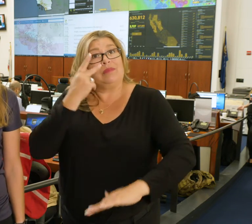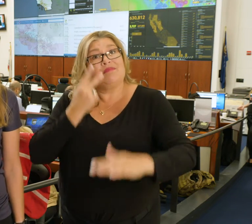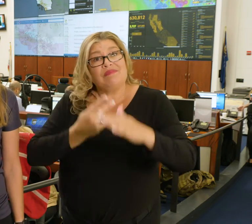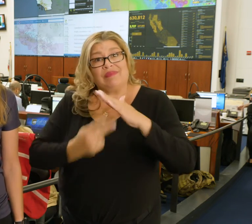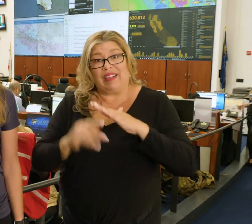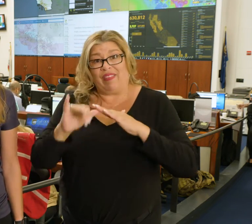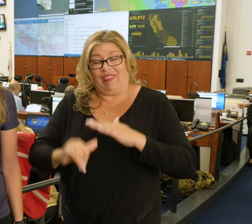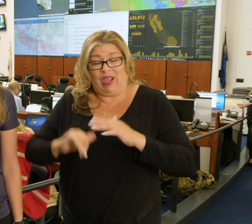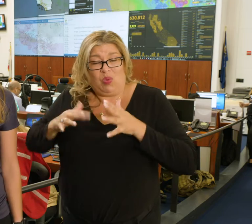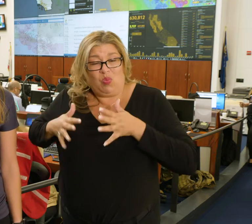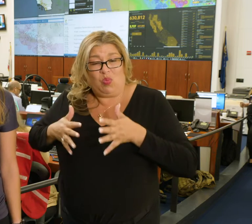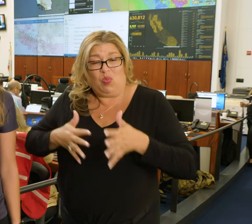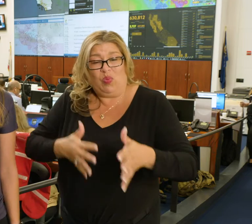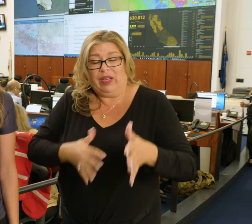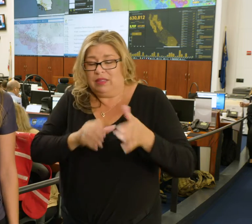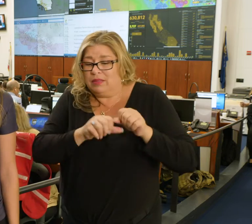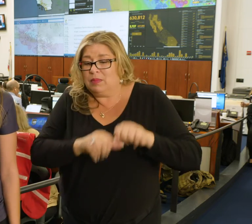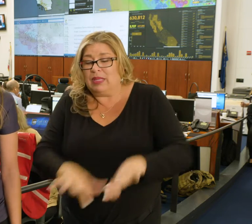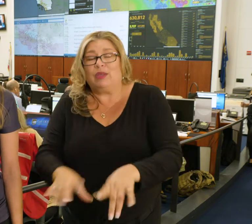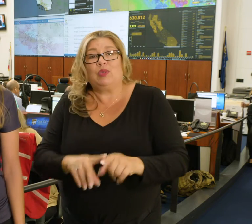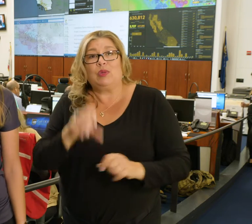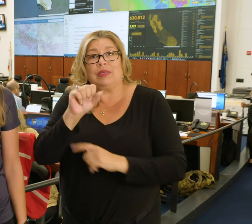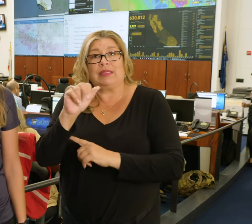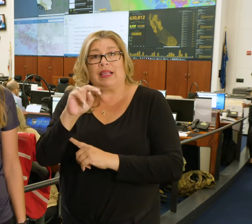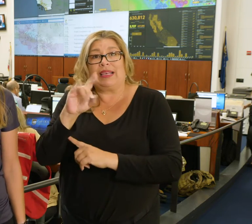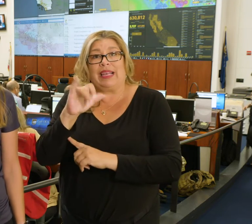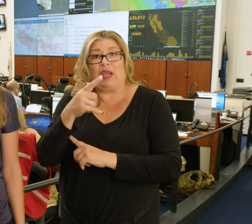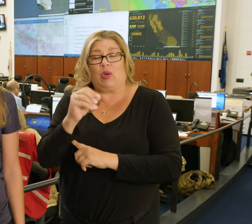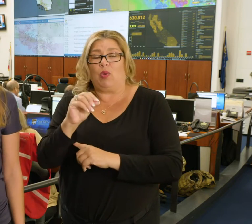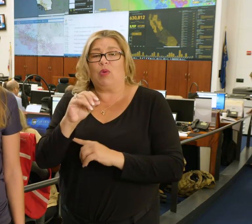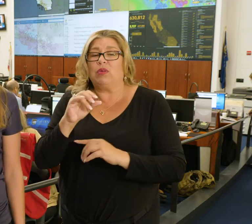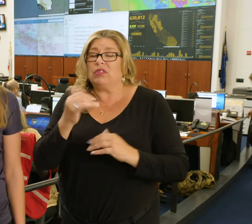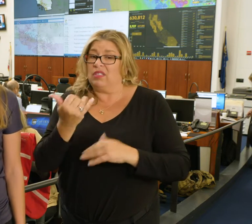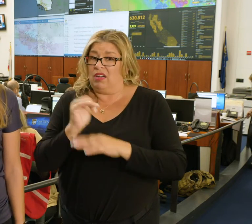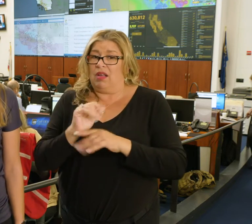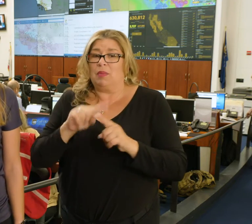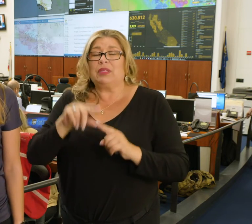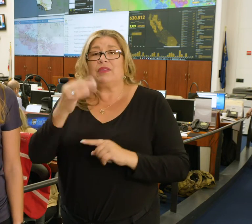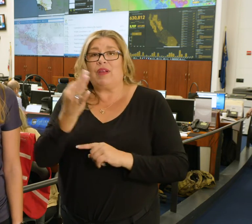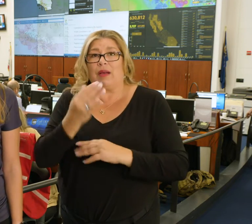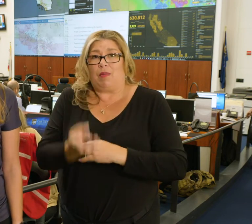across the San Diego area late tonight into Friday morning. Throughout the day